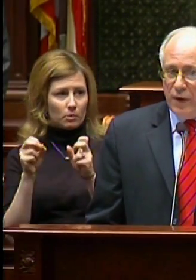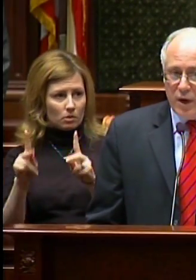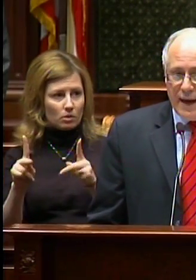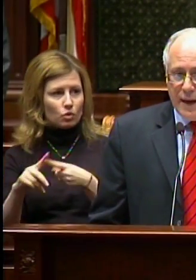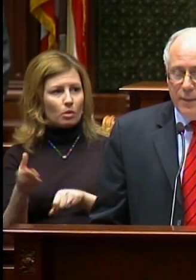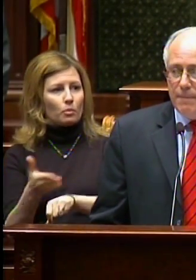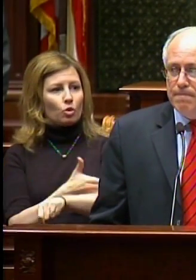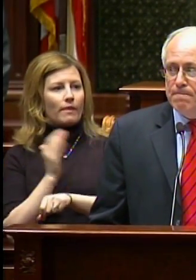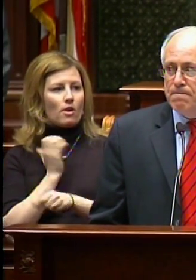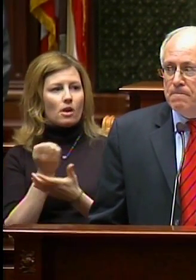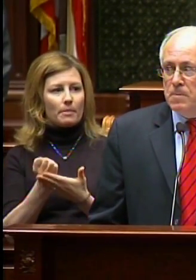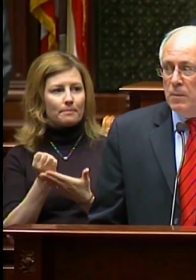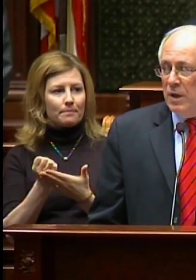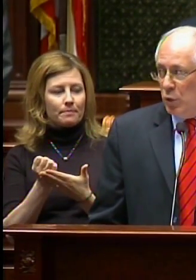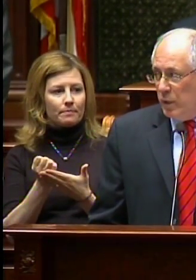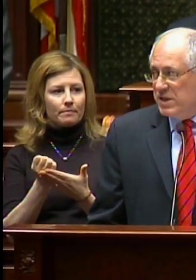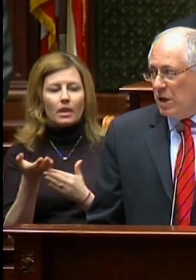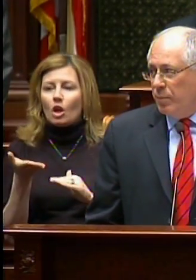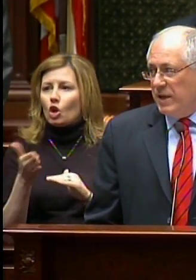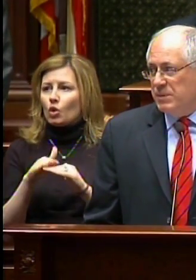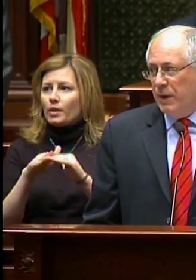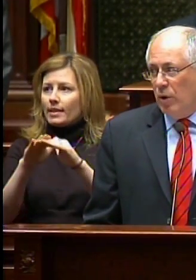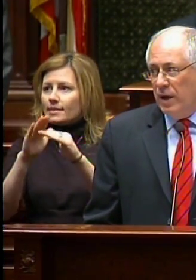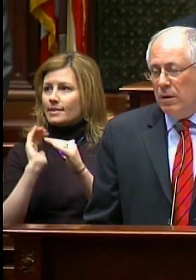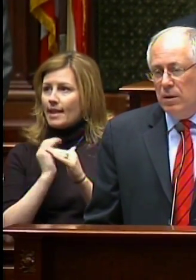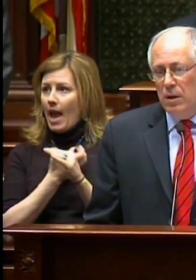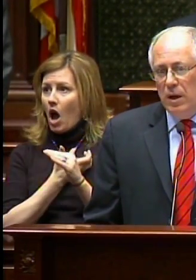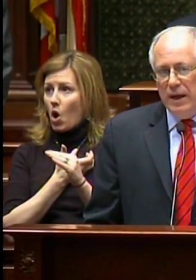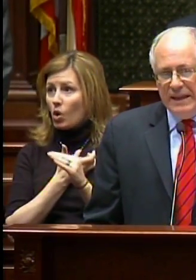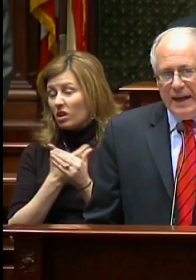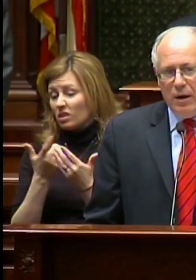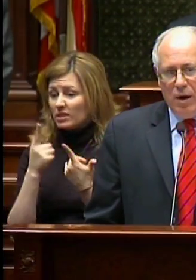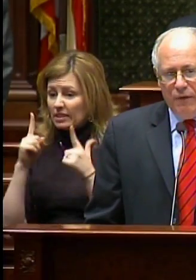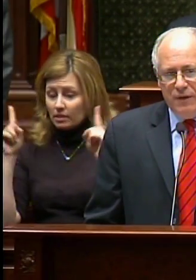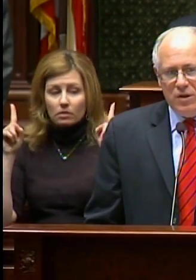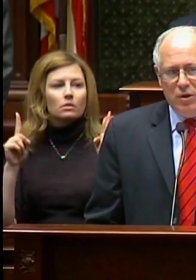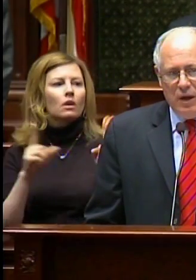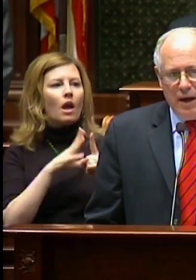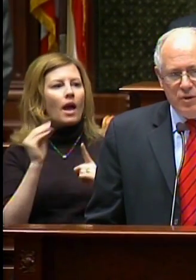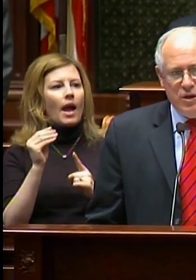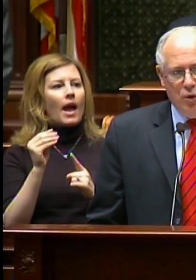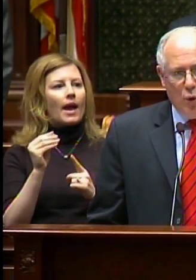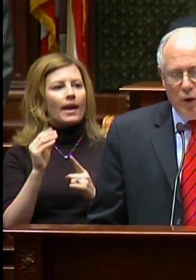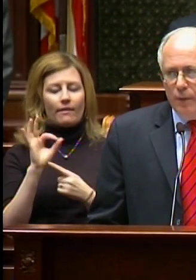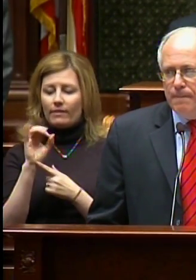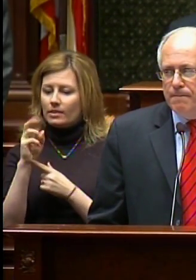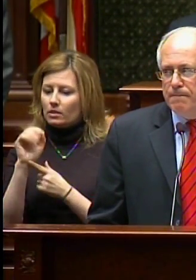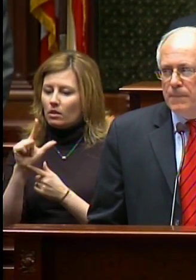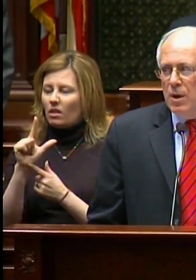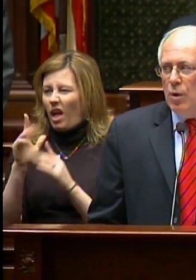our economy, increase our prosperity and get our fiscal house in order.